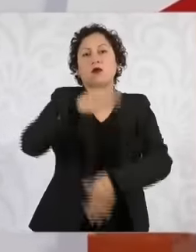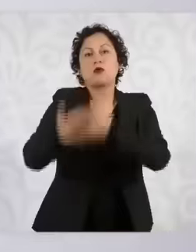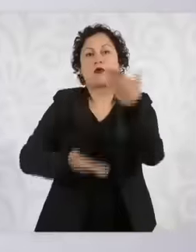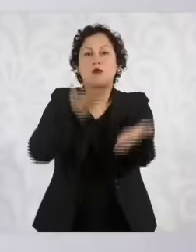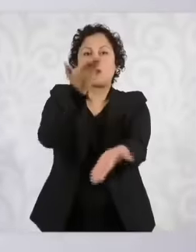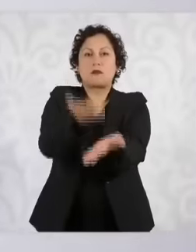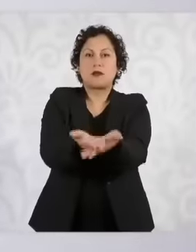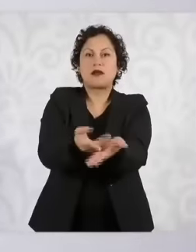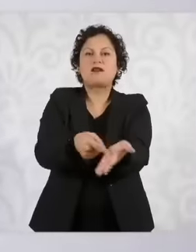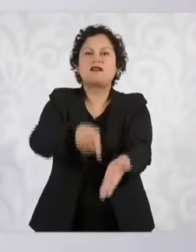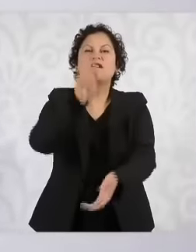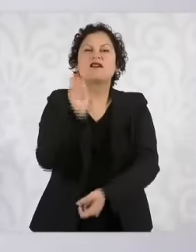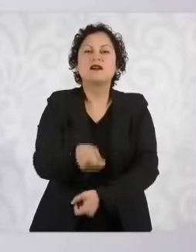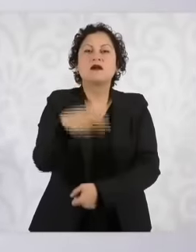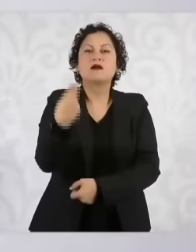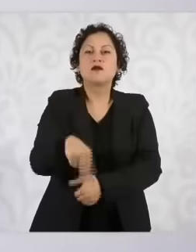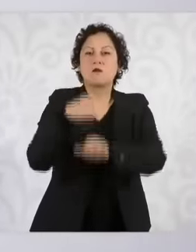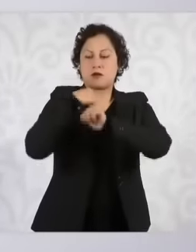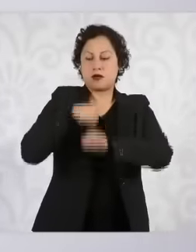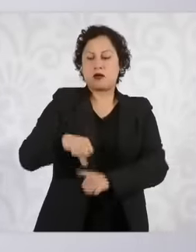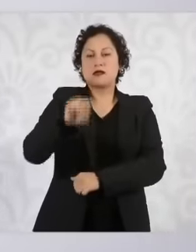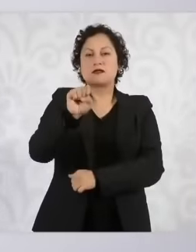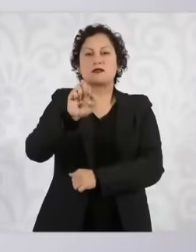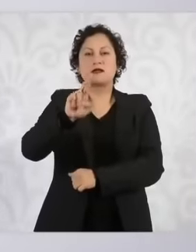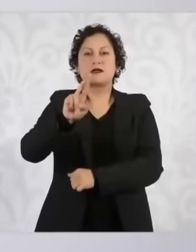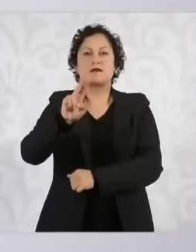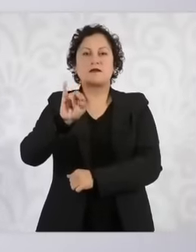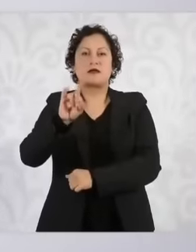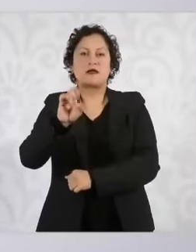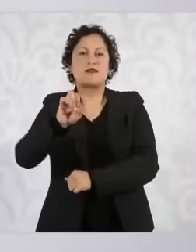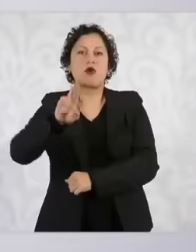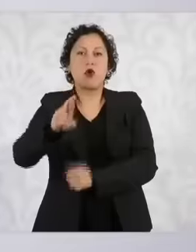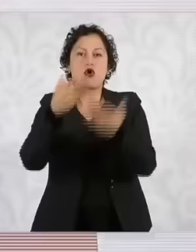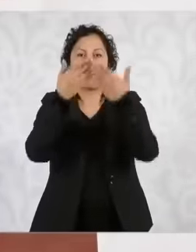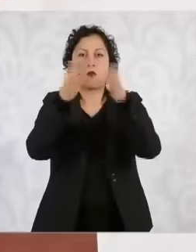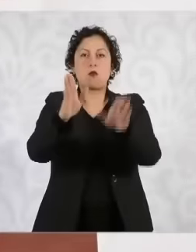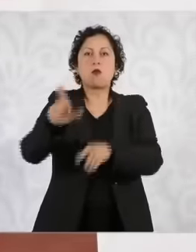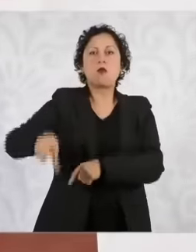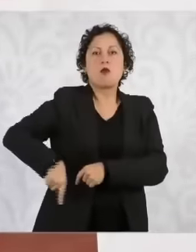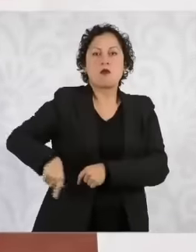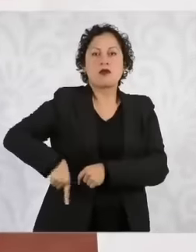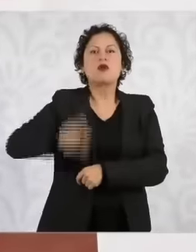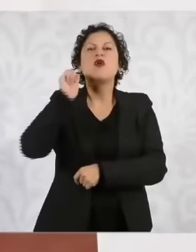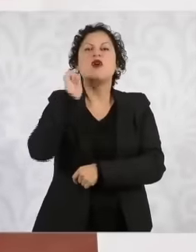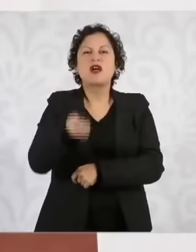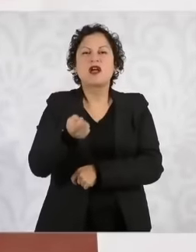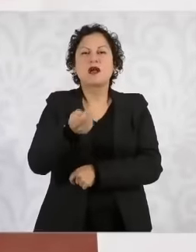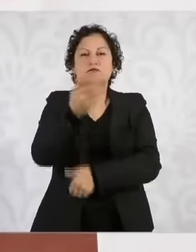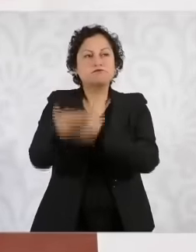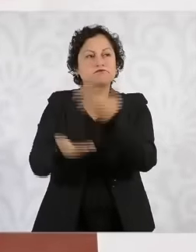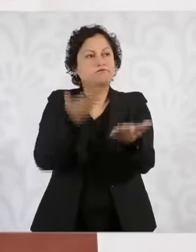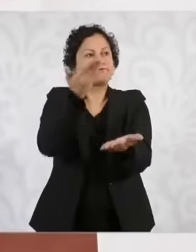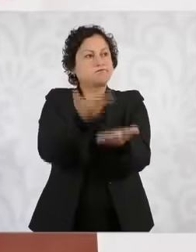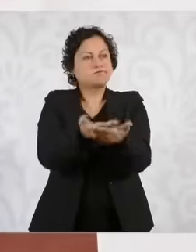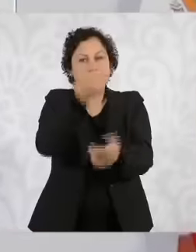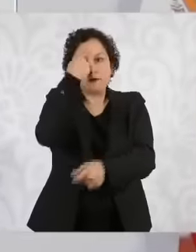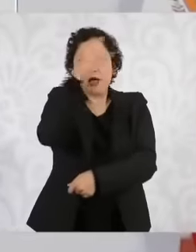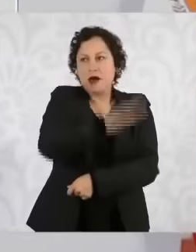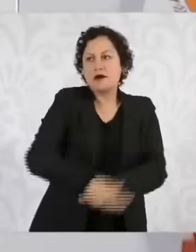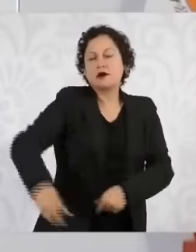It means being at the Service of the people That means public servant not being at the service